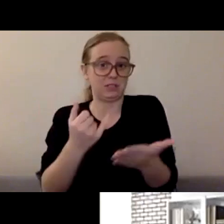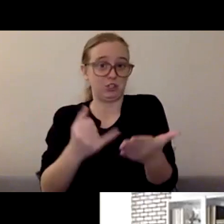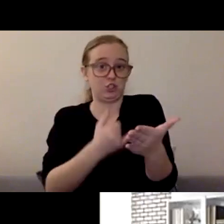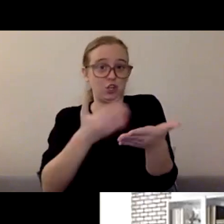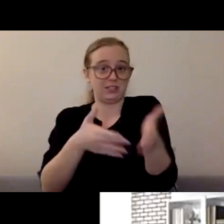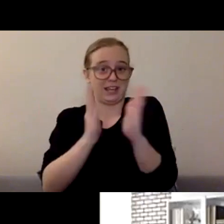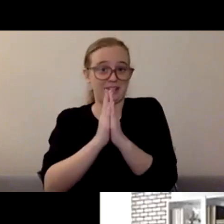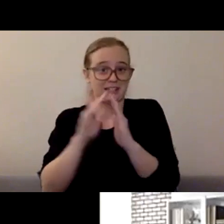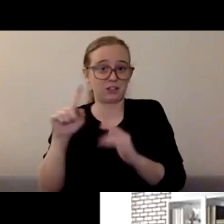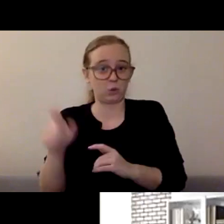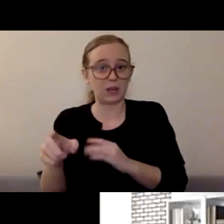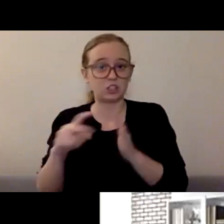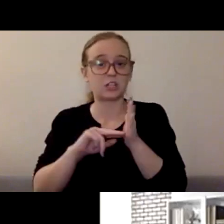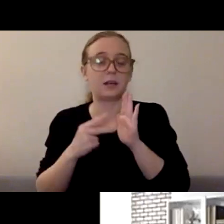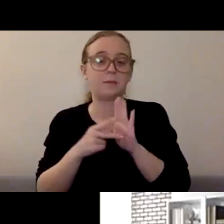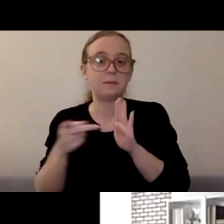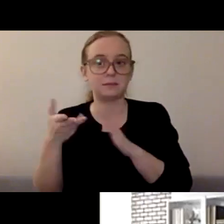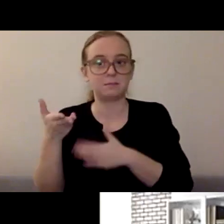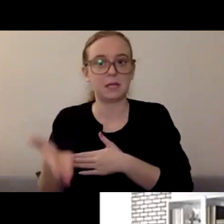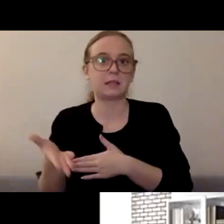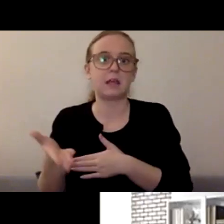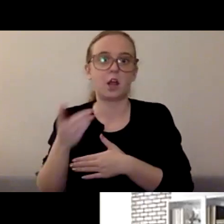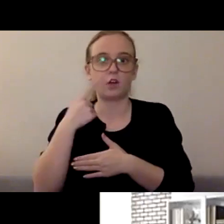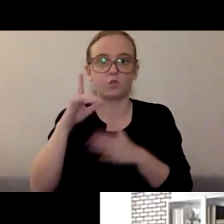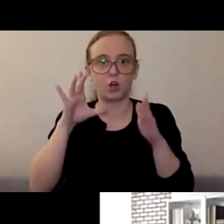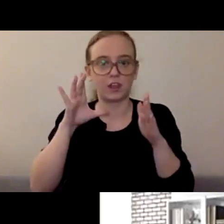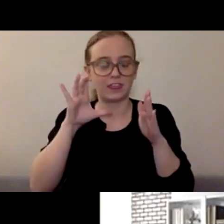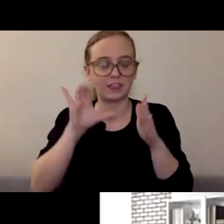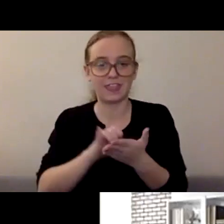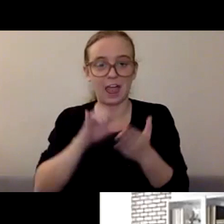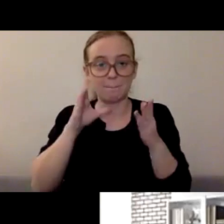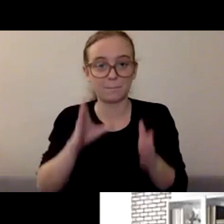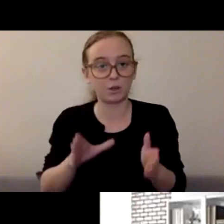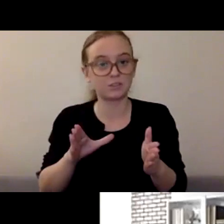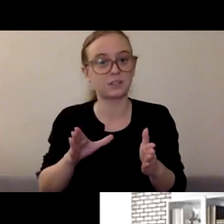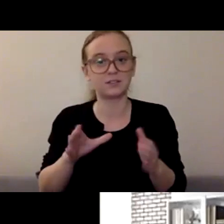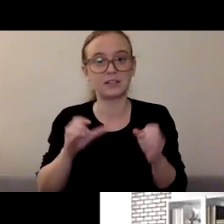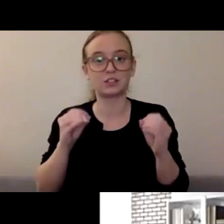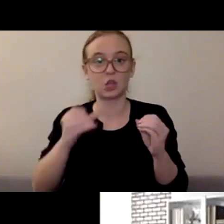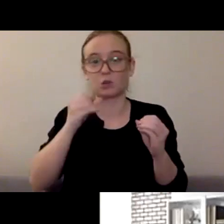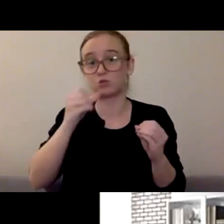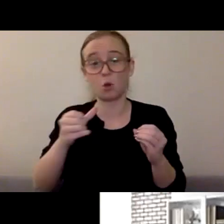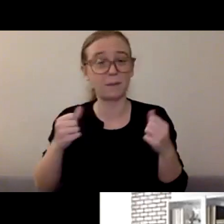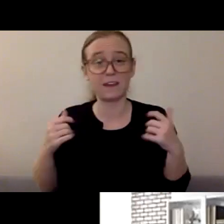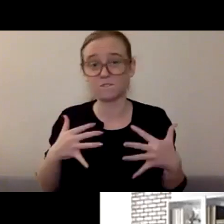It's what they need to start moving in a different direction. So don't be afraid to ask the question